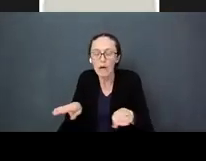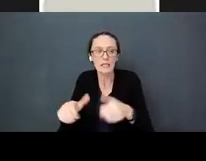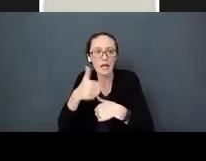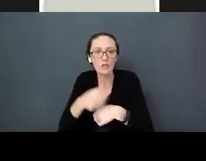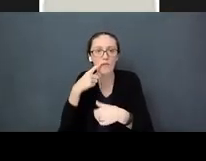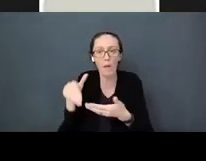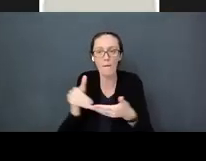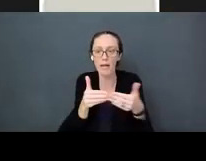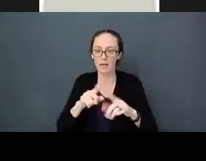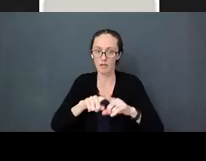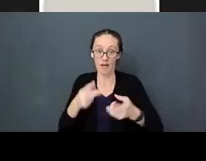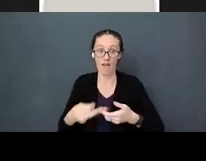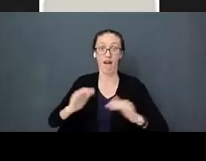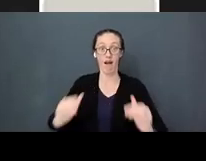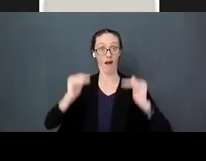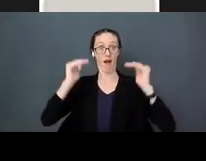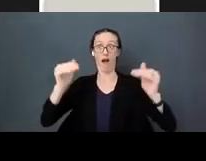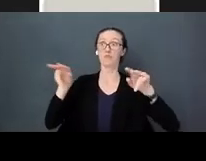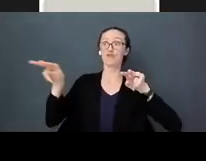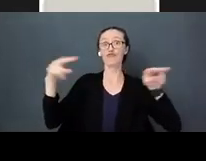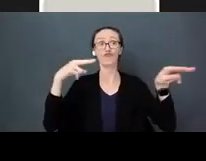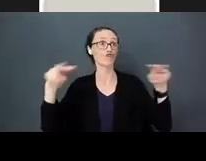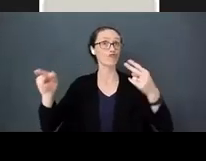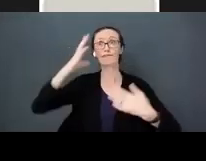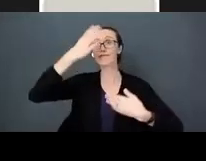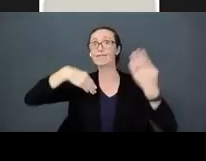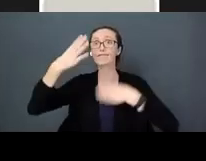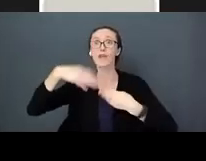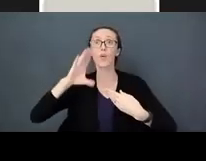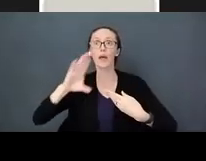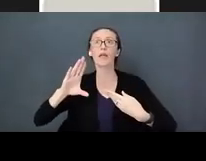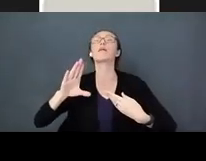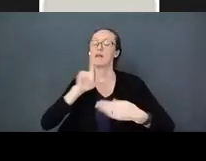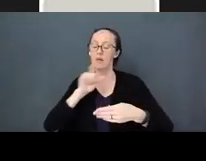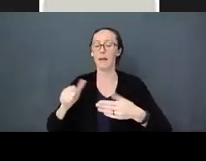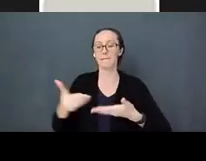Get down on the baby's level and look at what is safe and what isn't. Set up the room environment